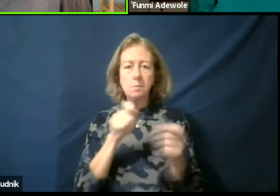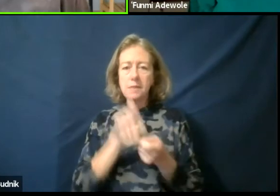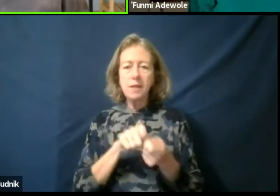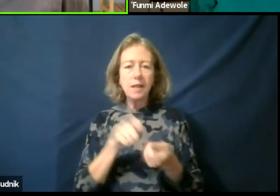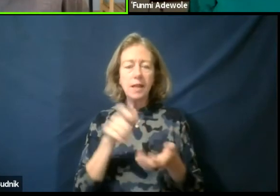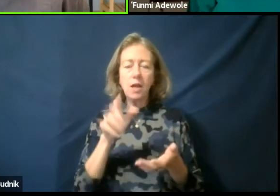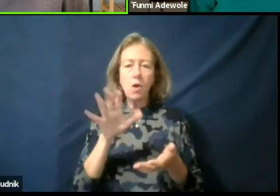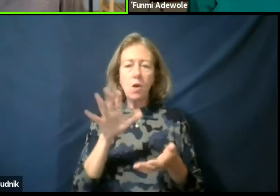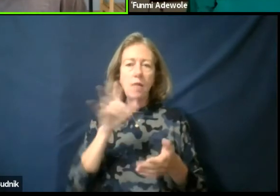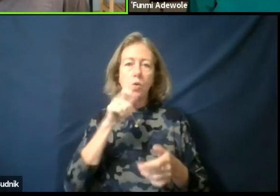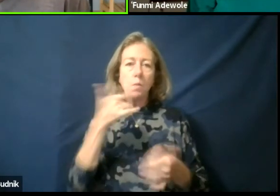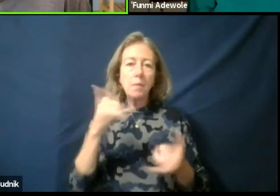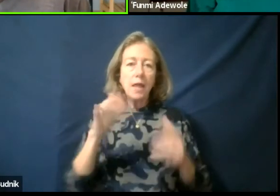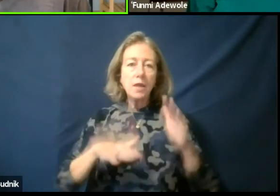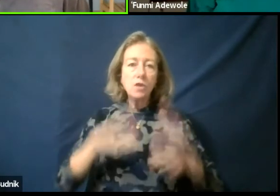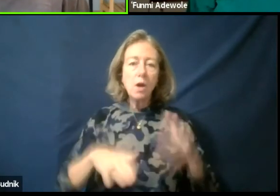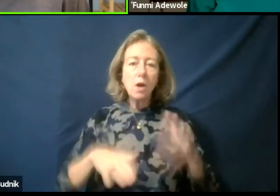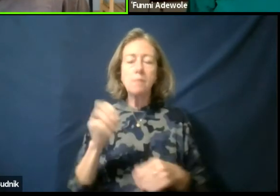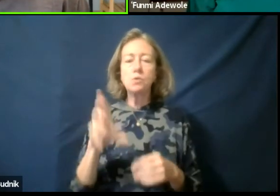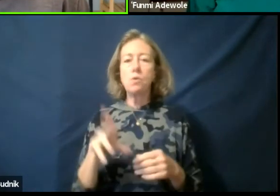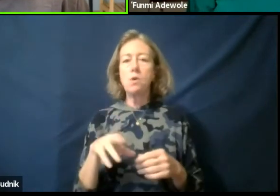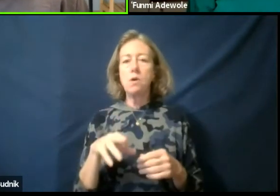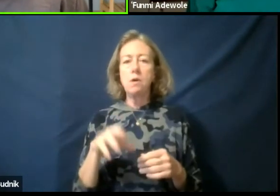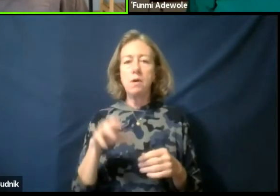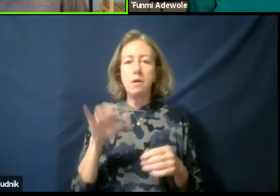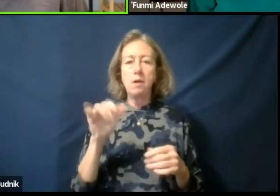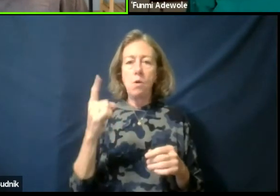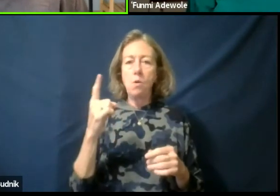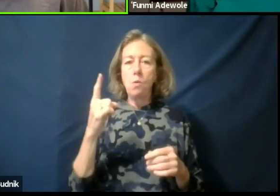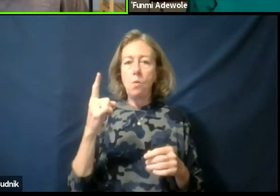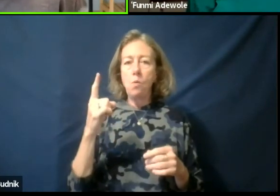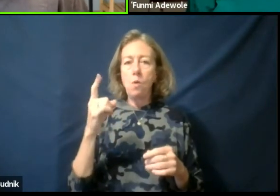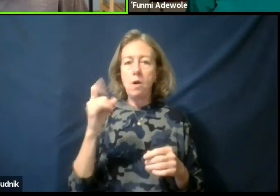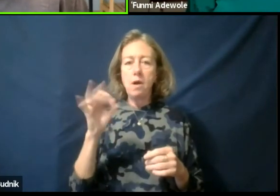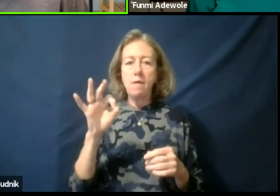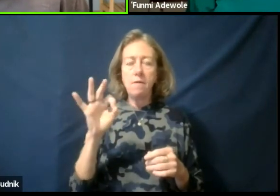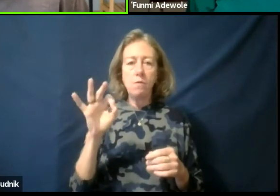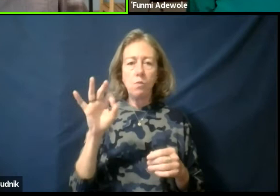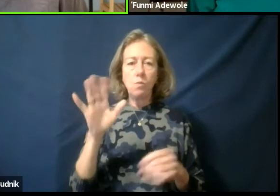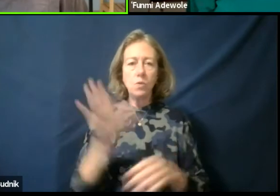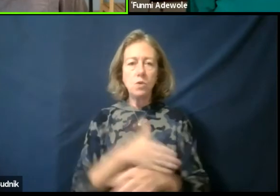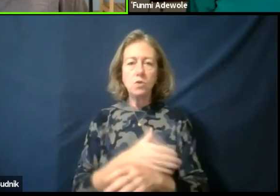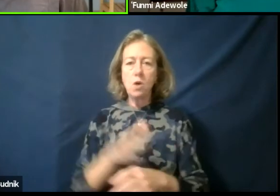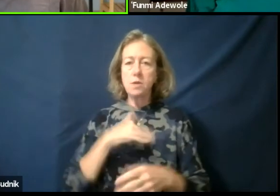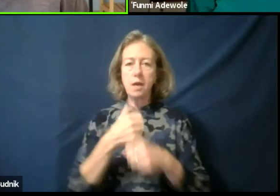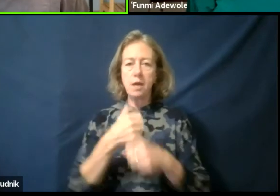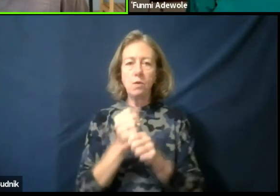or the (speaks Nigerian) you know. One of the pieces that I did, that I created back in Nigeria